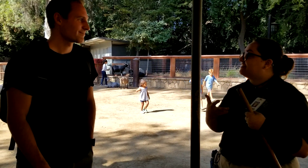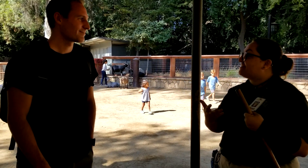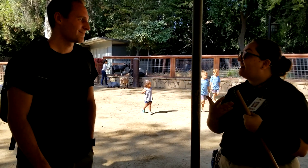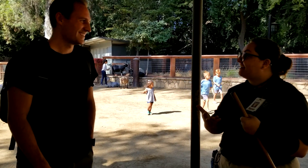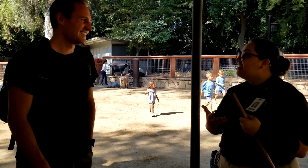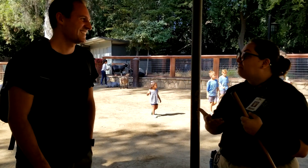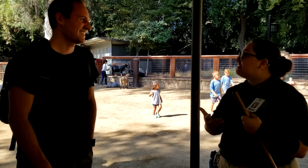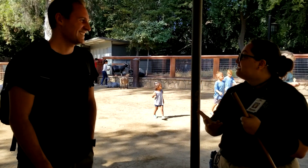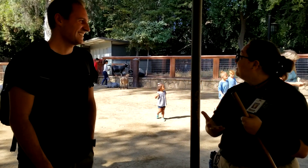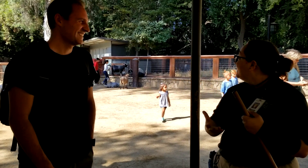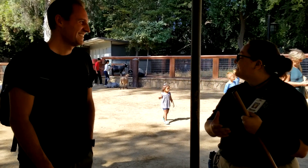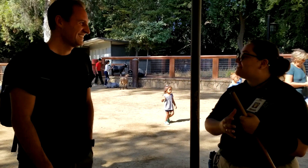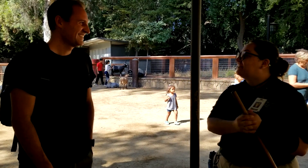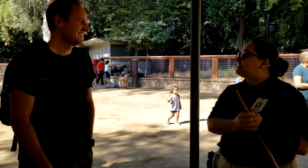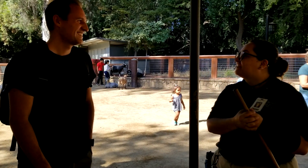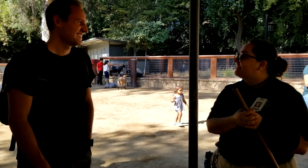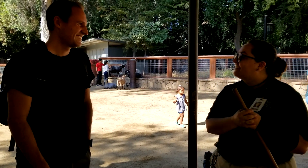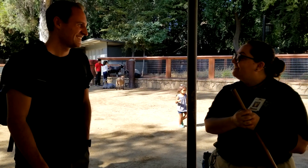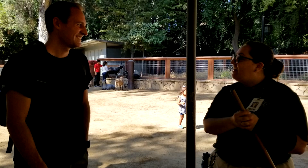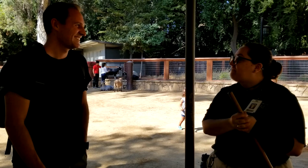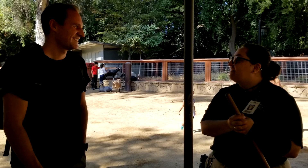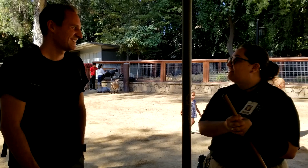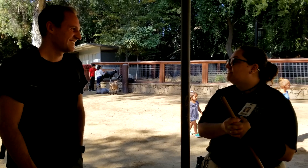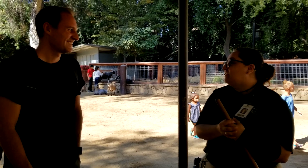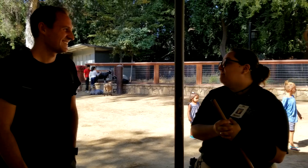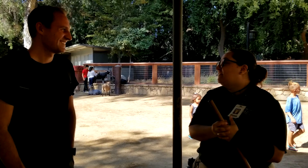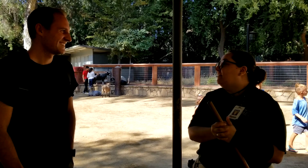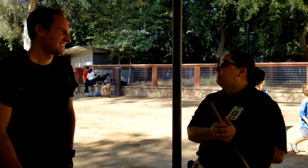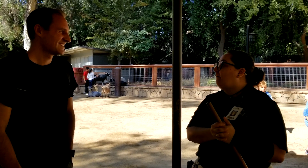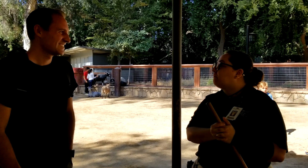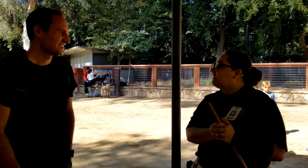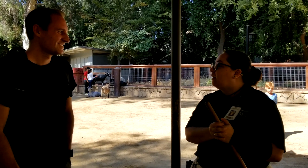to sign with somebody, and so it’s really, I’ve found it’s a good thing to help,